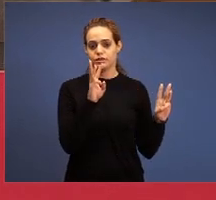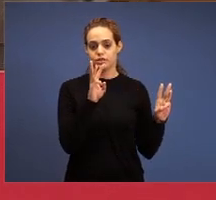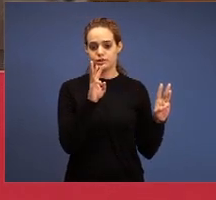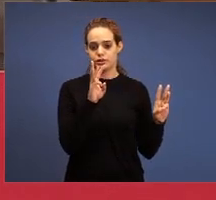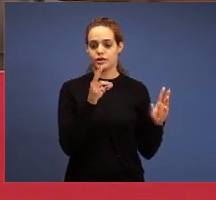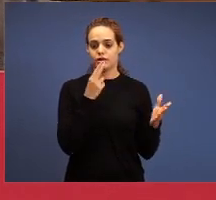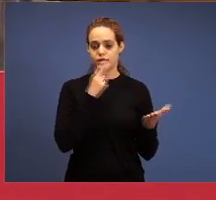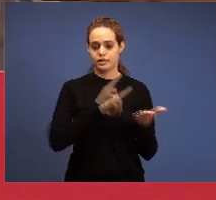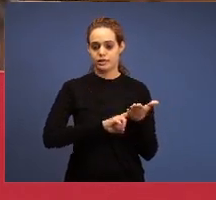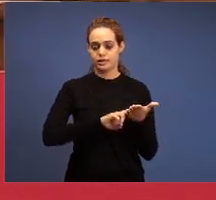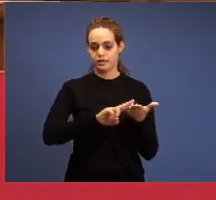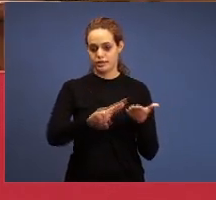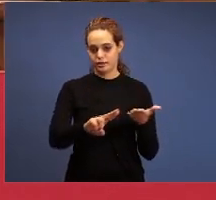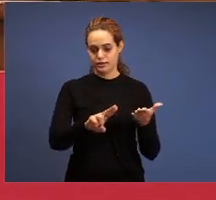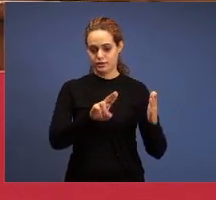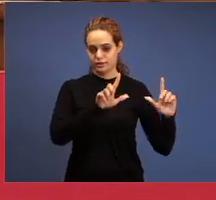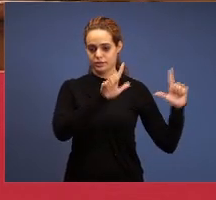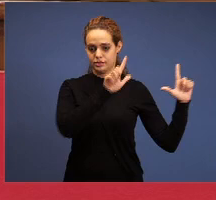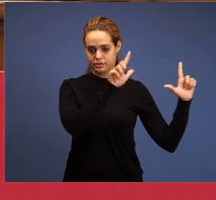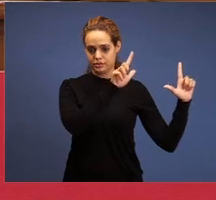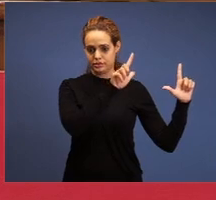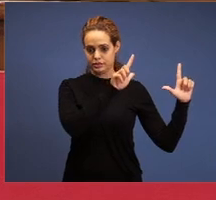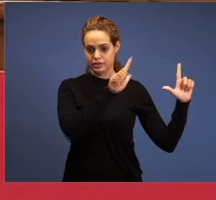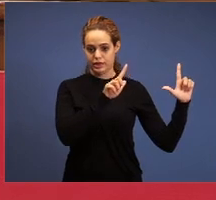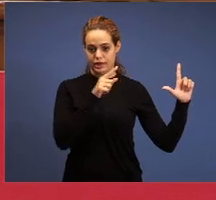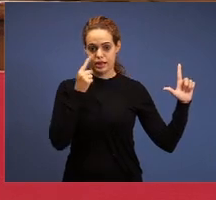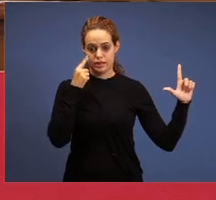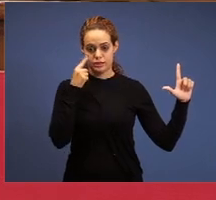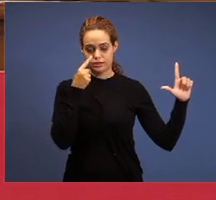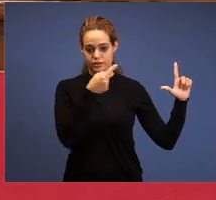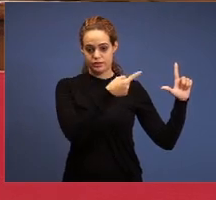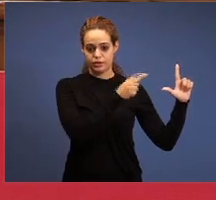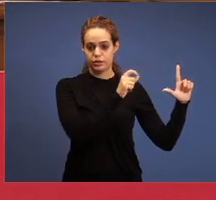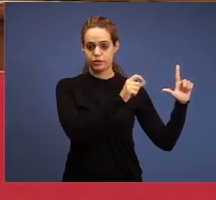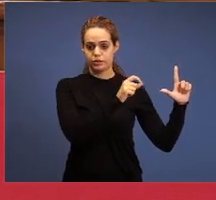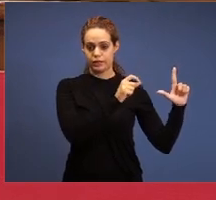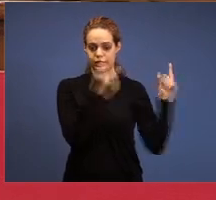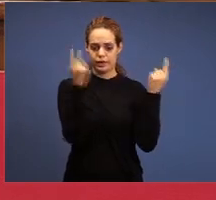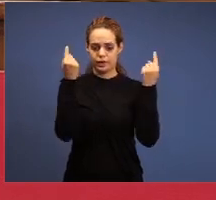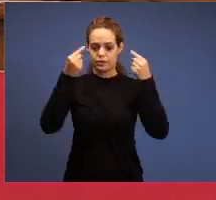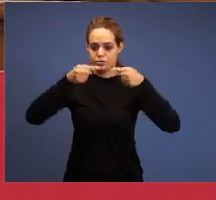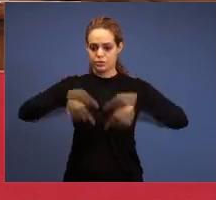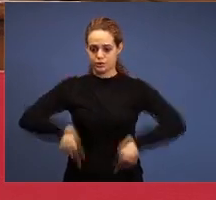can show. So, we'll see what is here the opposition to the word, here is opposition to Jesus